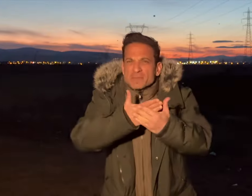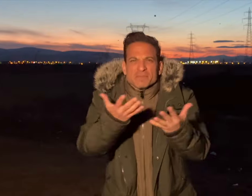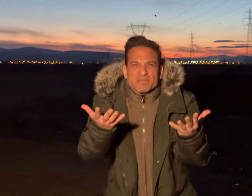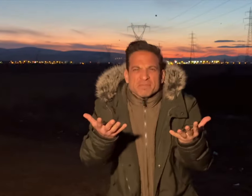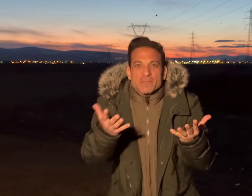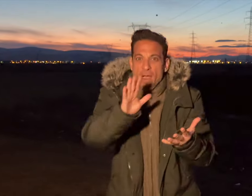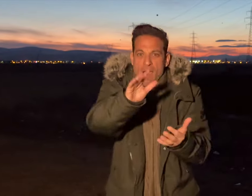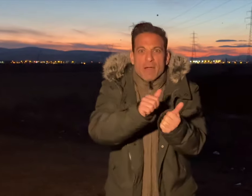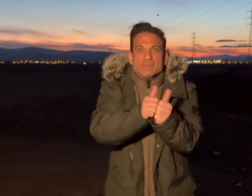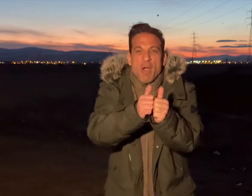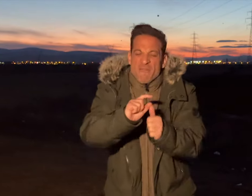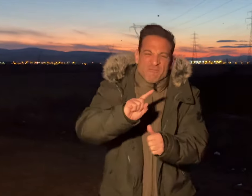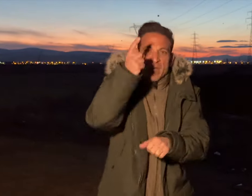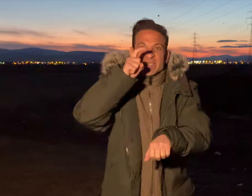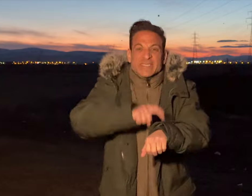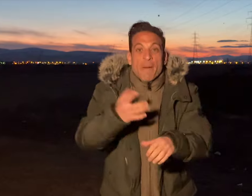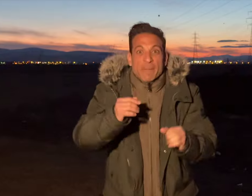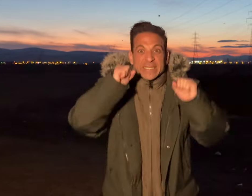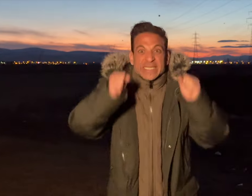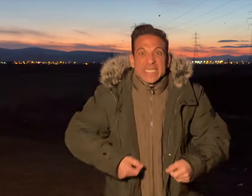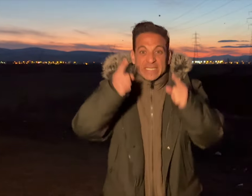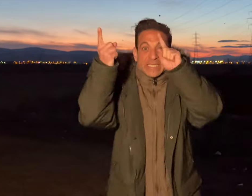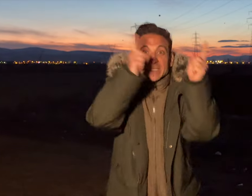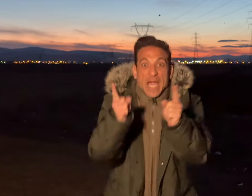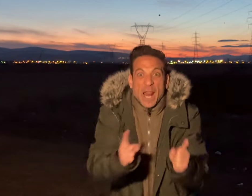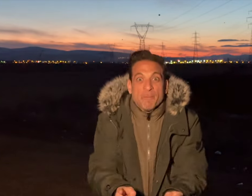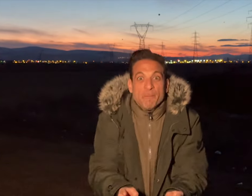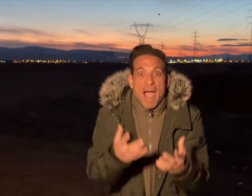[Memnos]: It's getting dark here and it's the first time we are having alpine skiing competition happening at night!